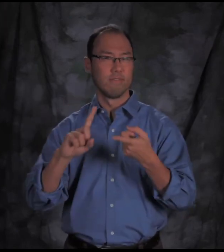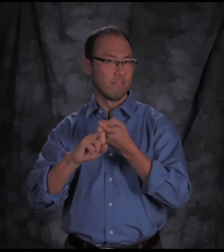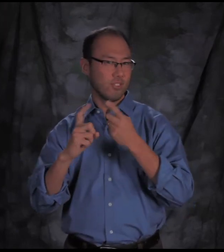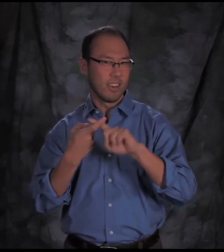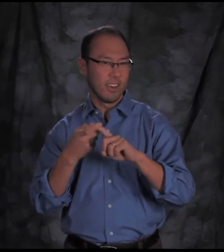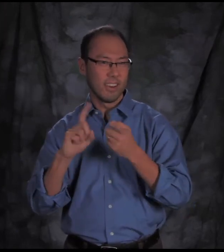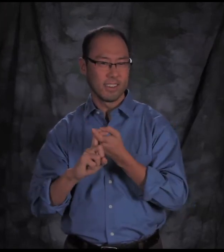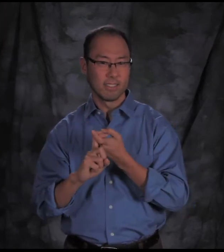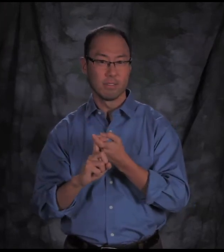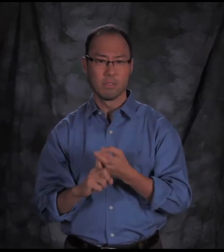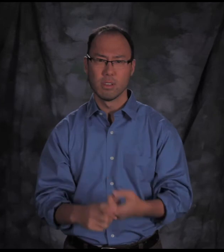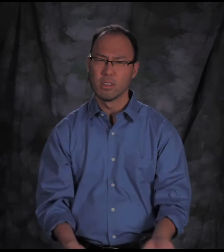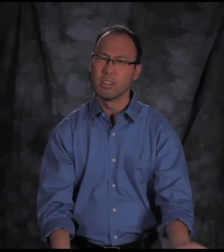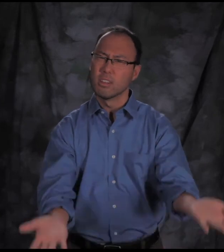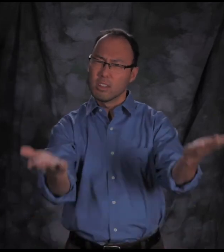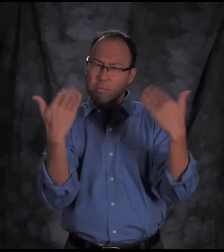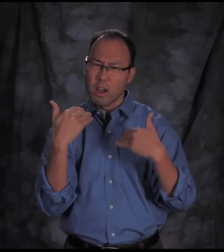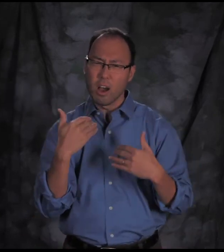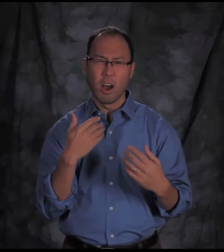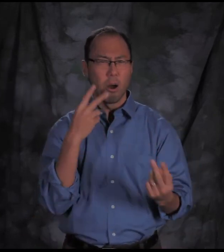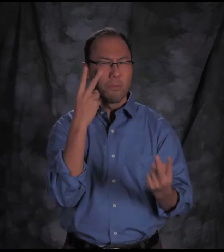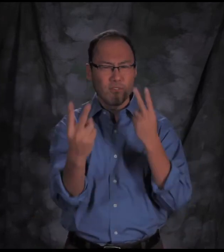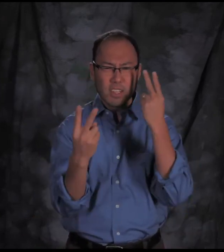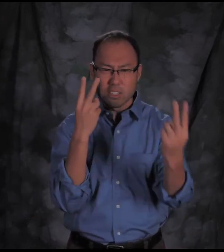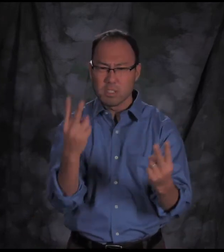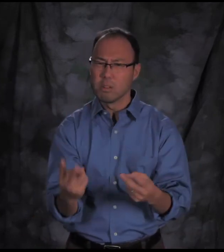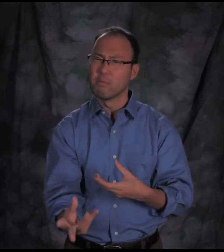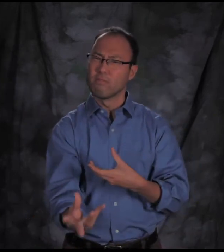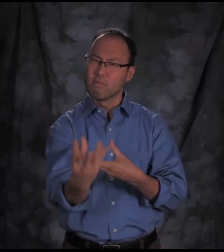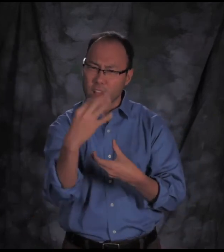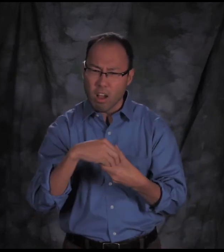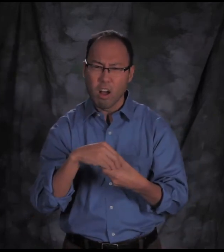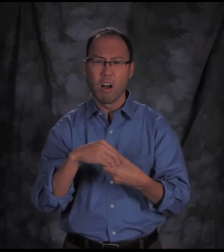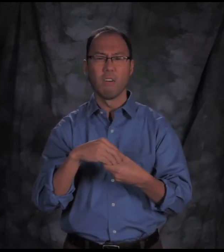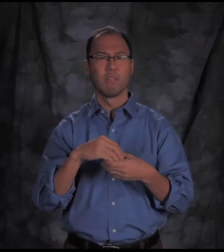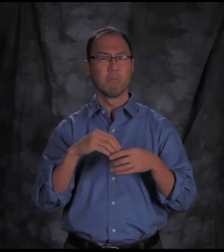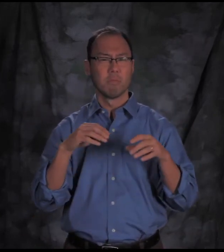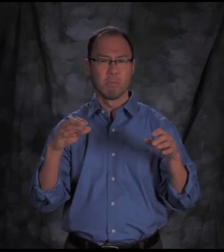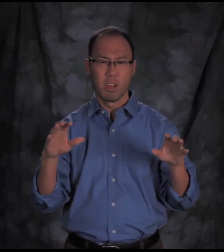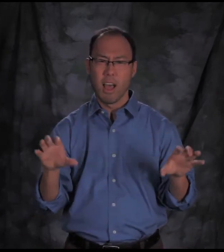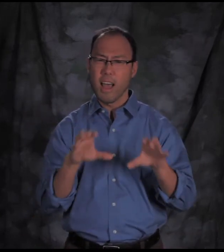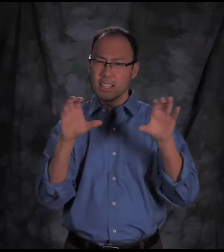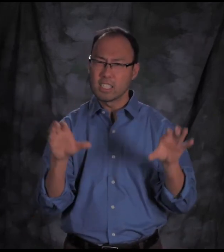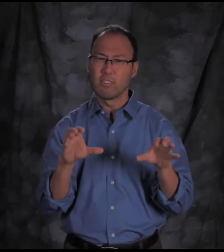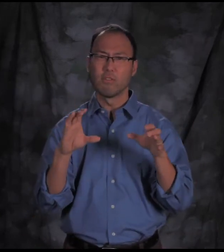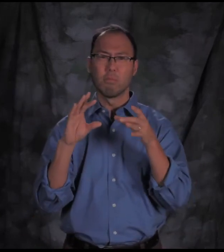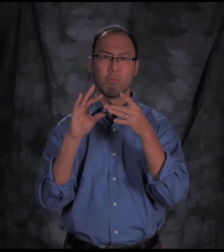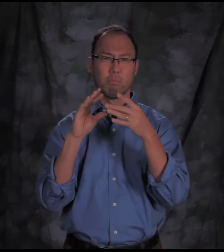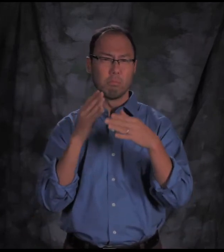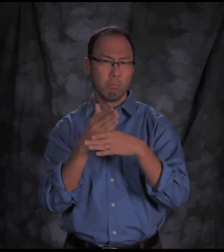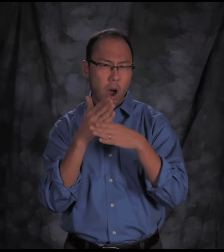allies, and friends. Come on! Be visible, be involved, and become active partners with